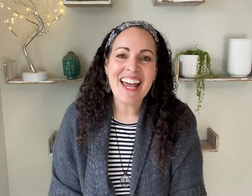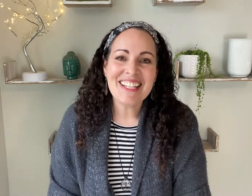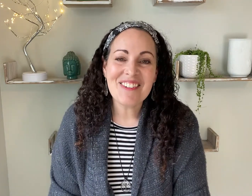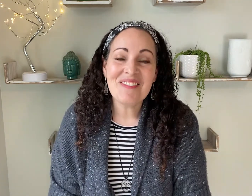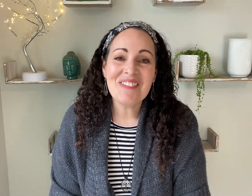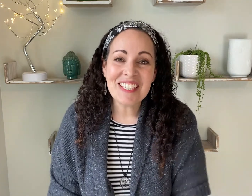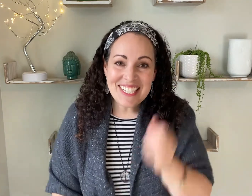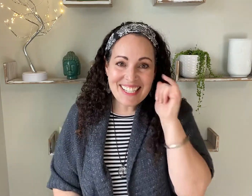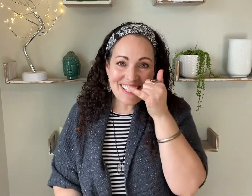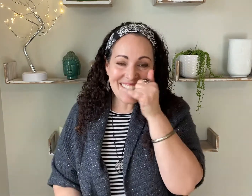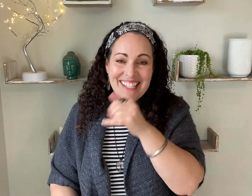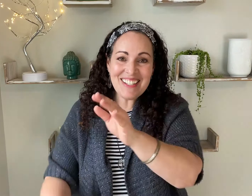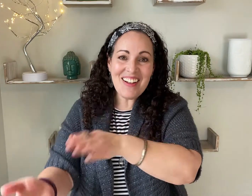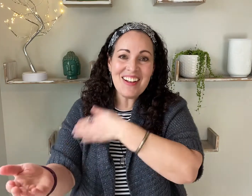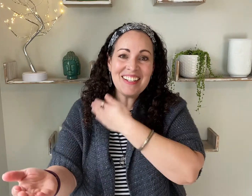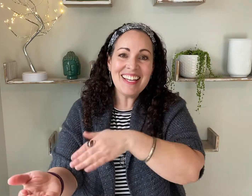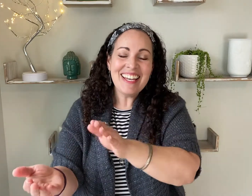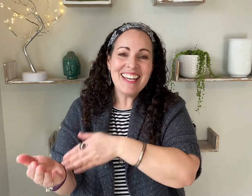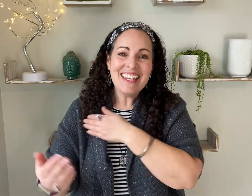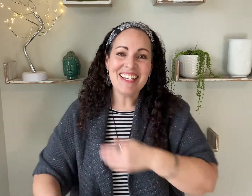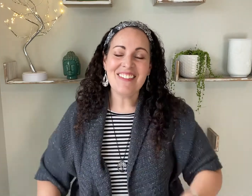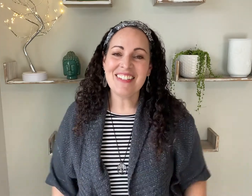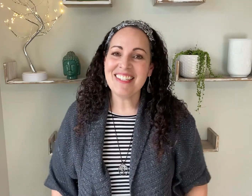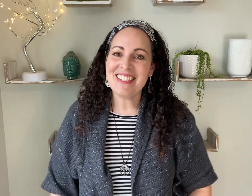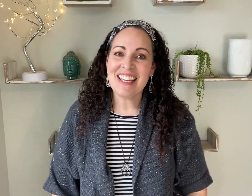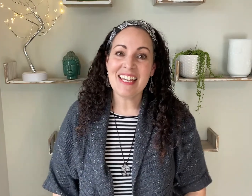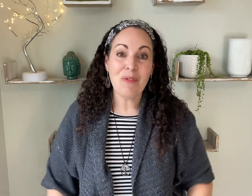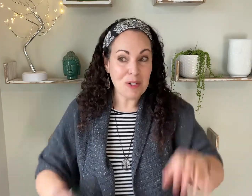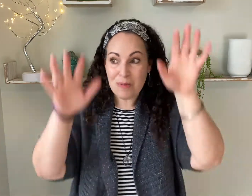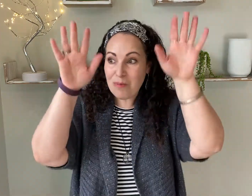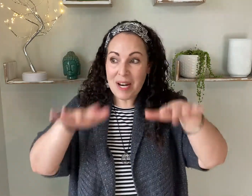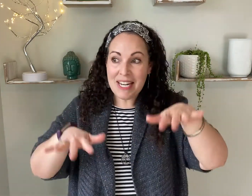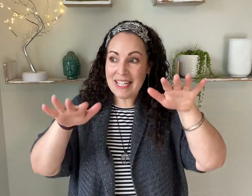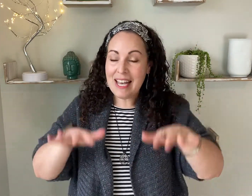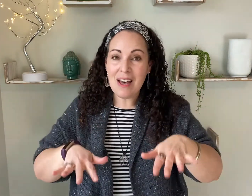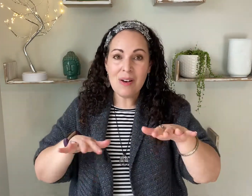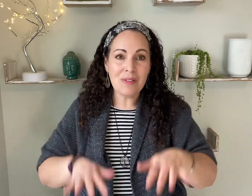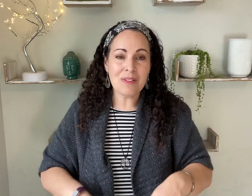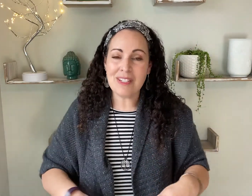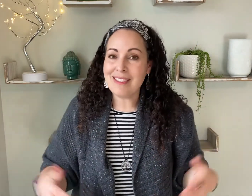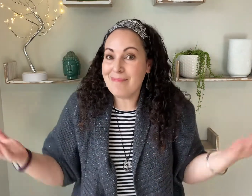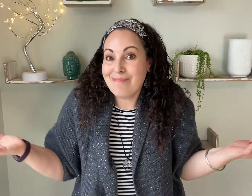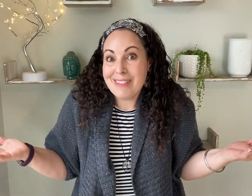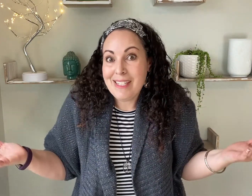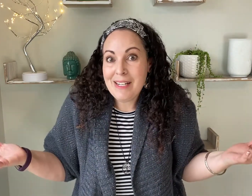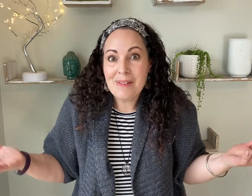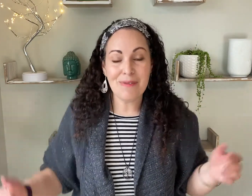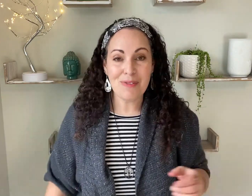That is a really silly song that you can sign when it's raining out or just you know if